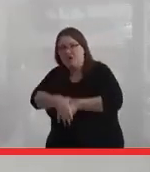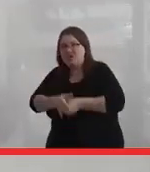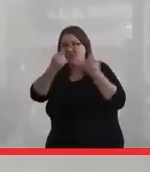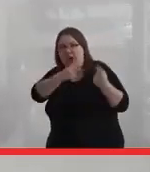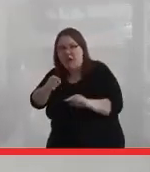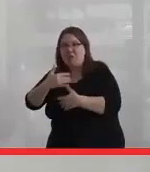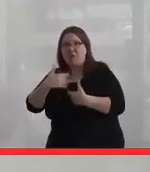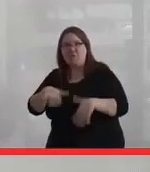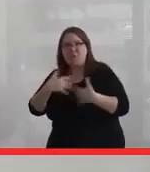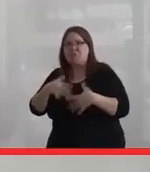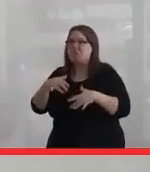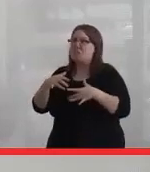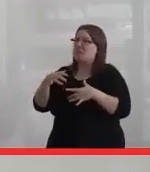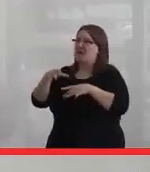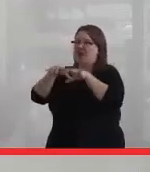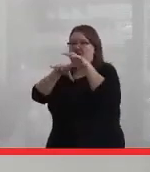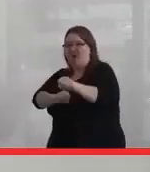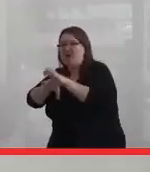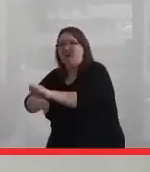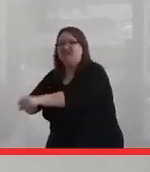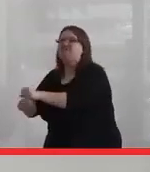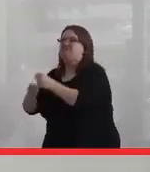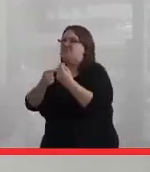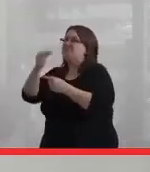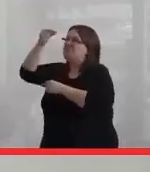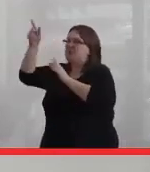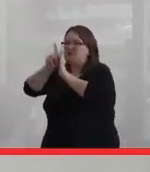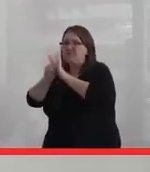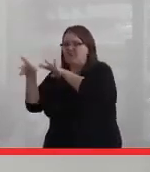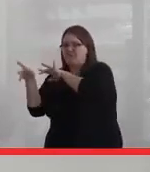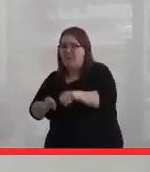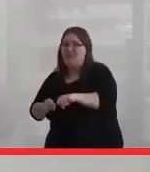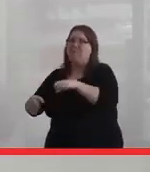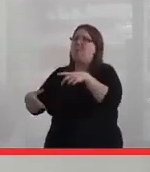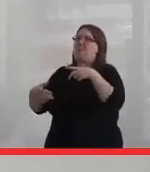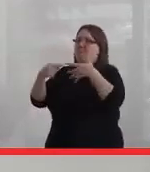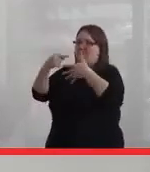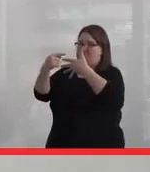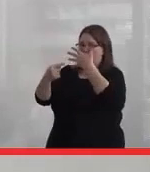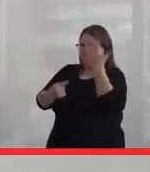and the plight of colonization and government policy and all